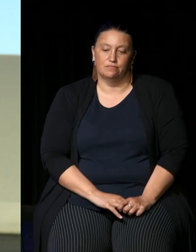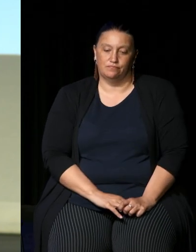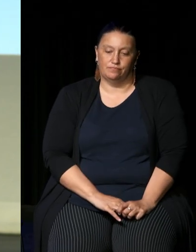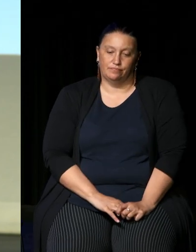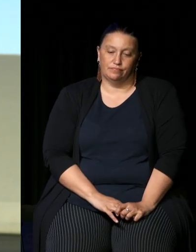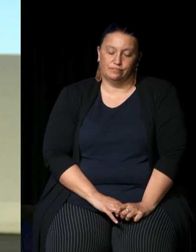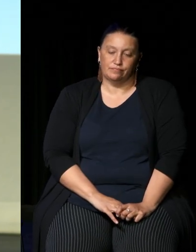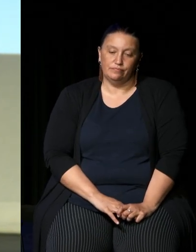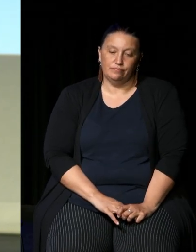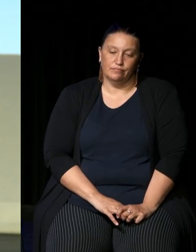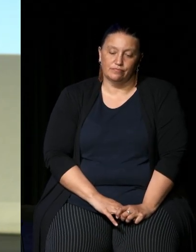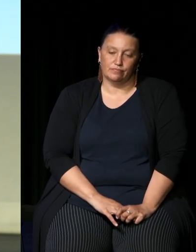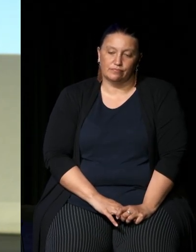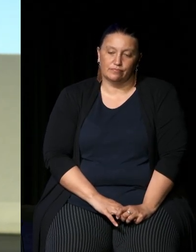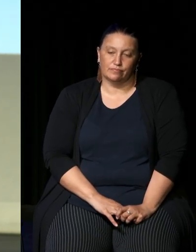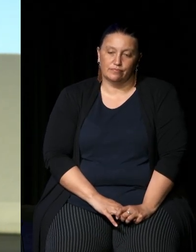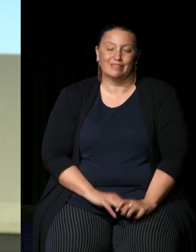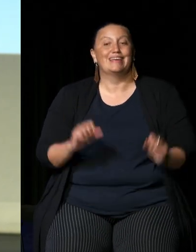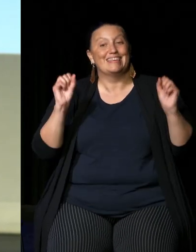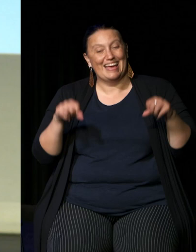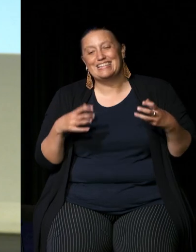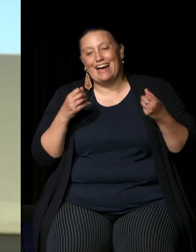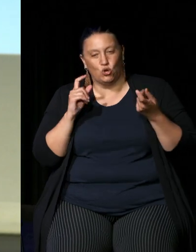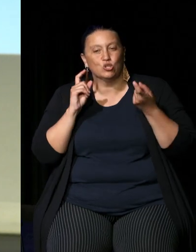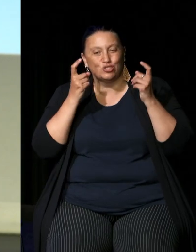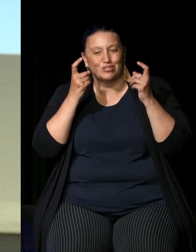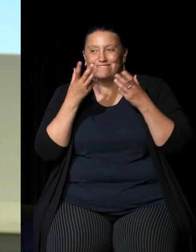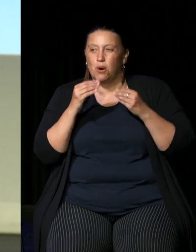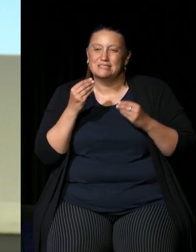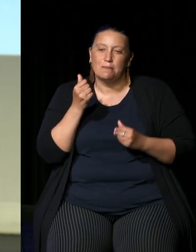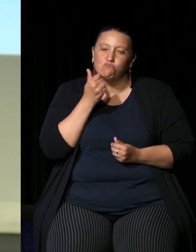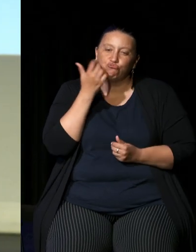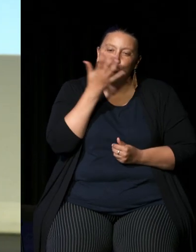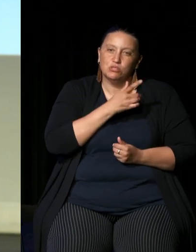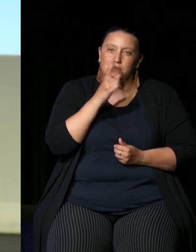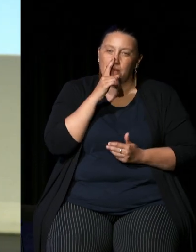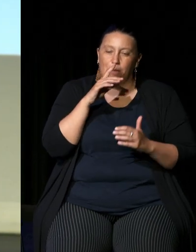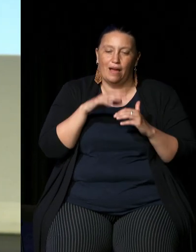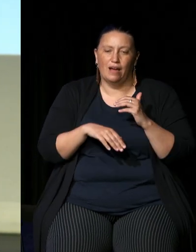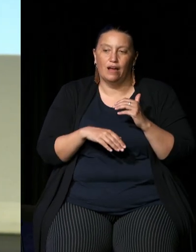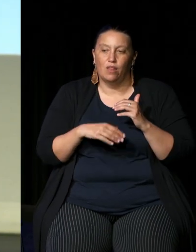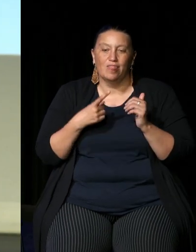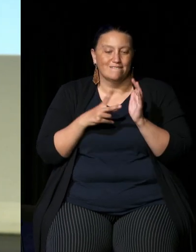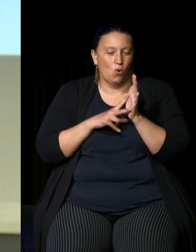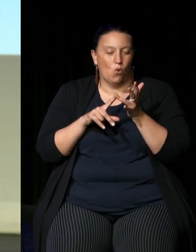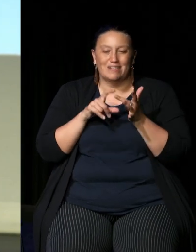um yes there are concerns as I mentioned from Aboriginal people about the voice and what it